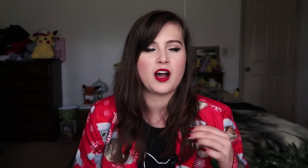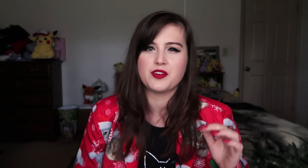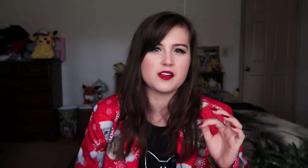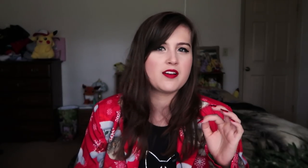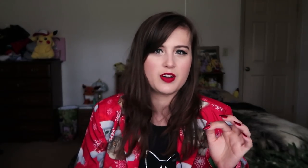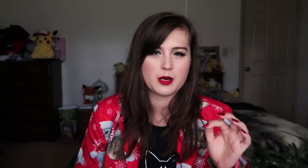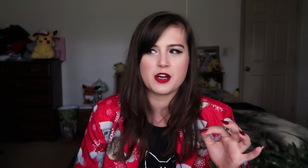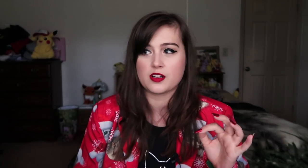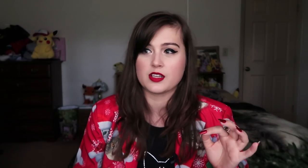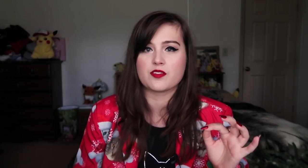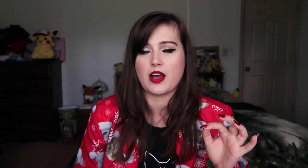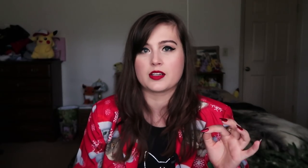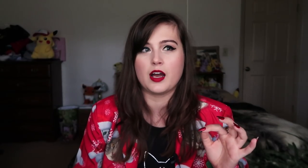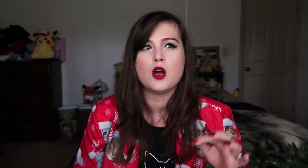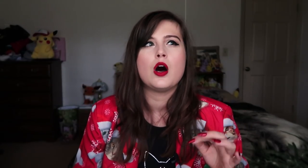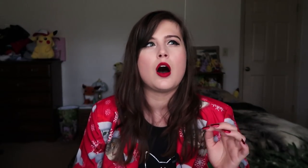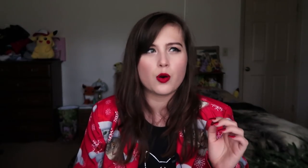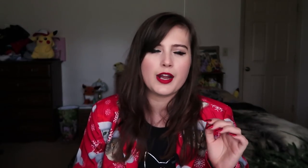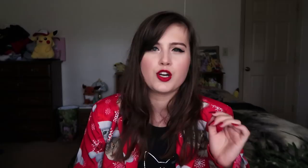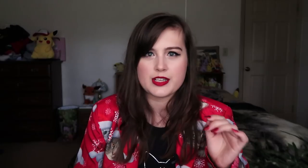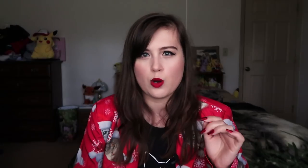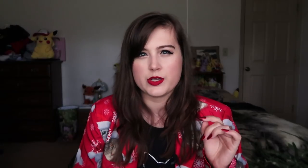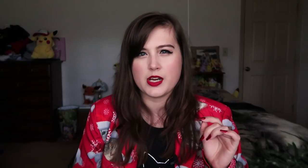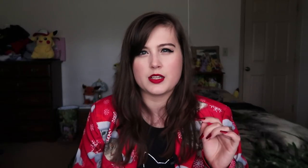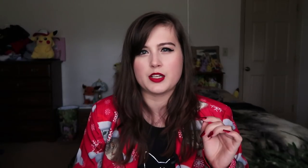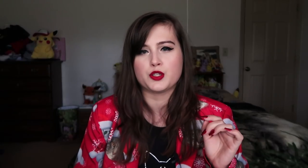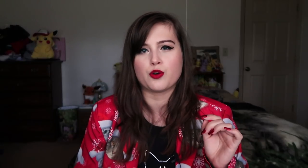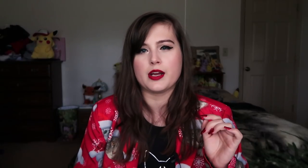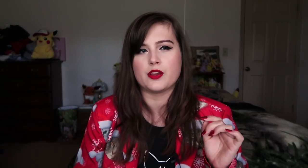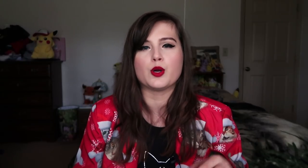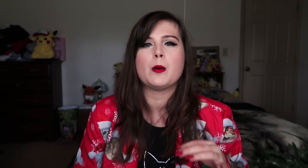I feel that very much, and I think the fact that, OK, her dad wasn't anything too great either,